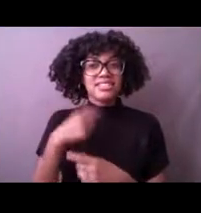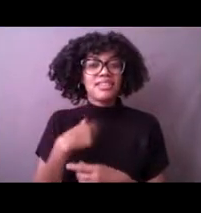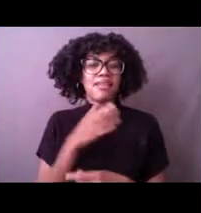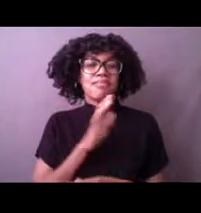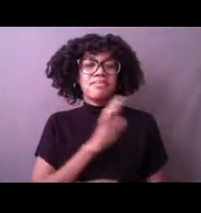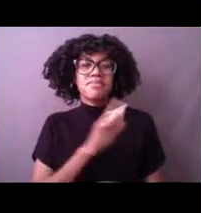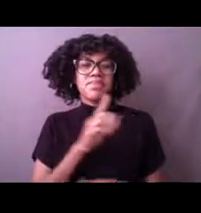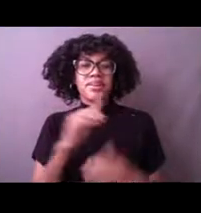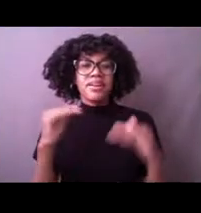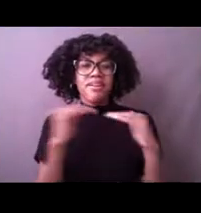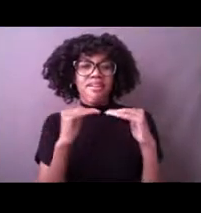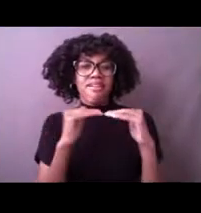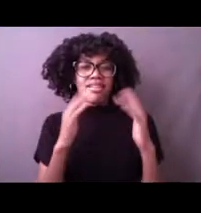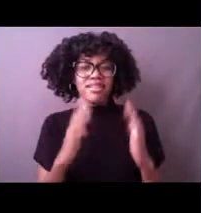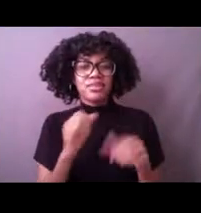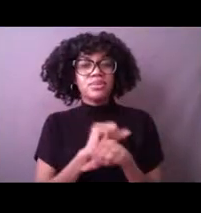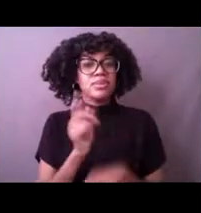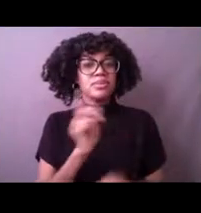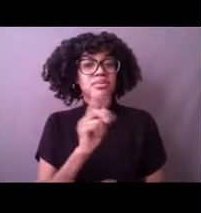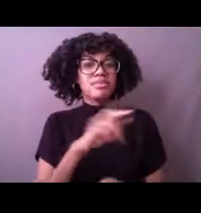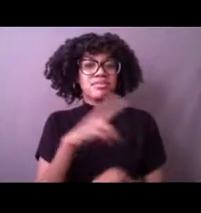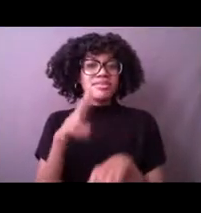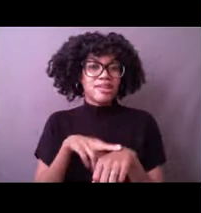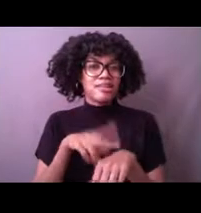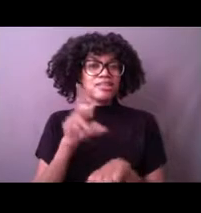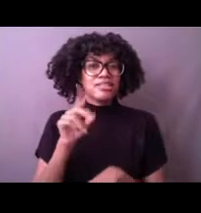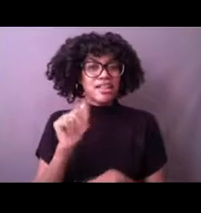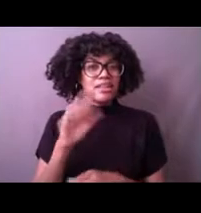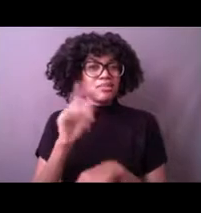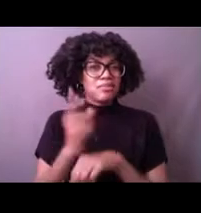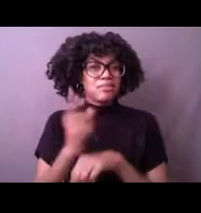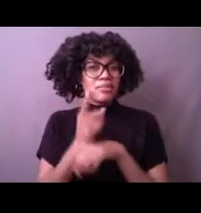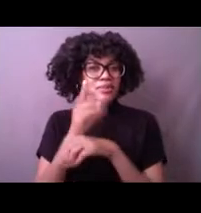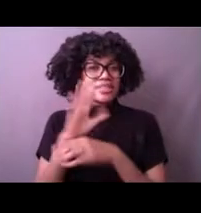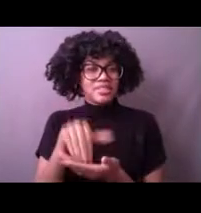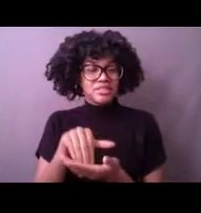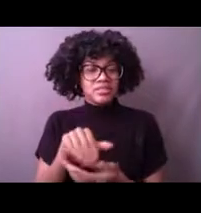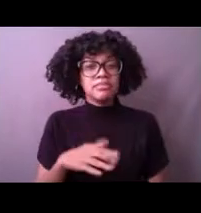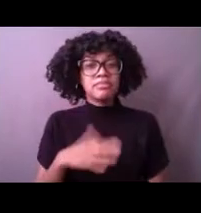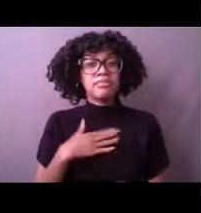at the National Data Buoy Center. My job title is a physical scientist,